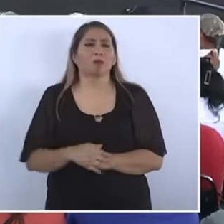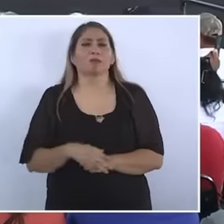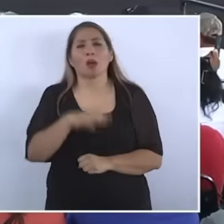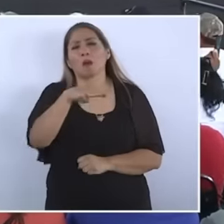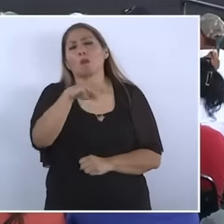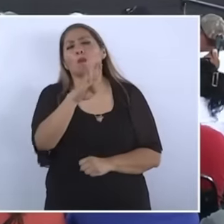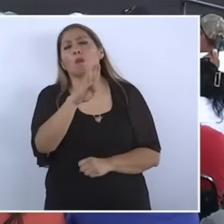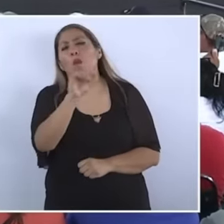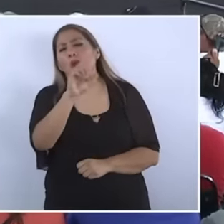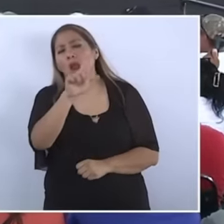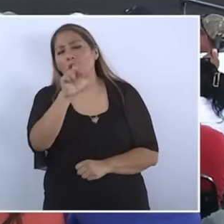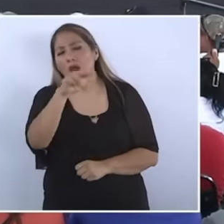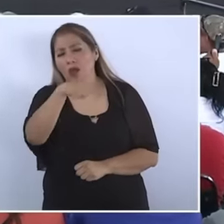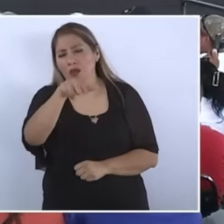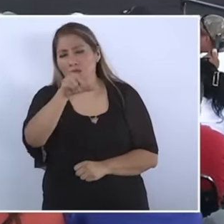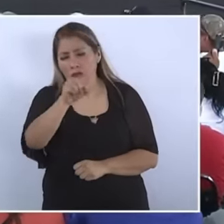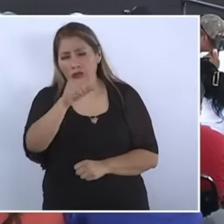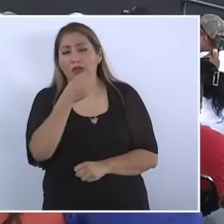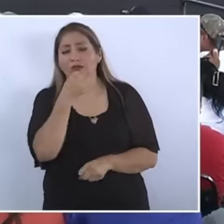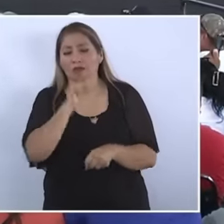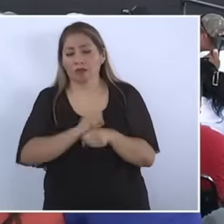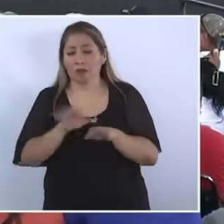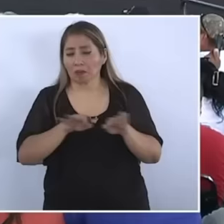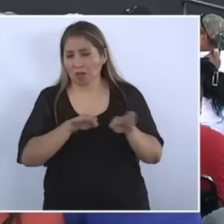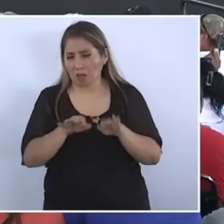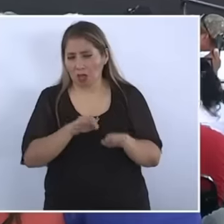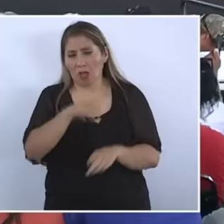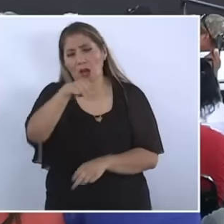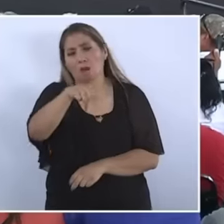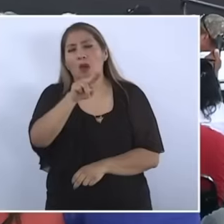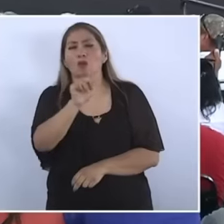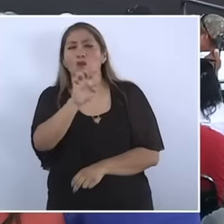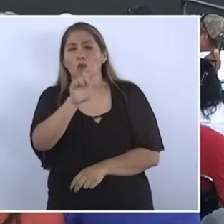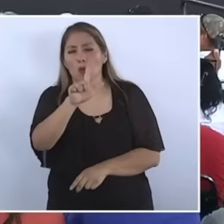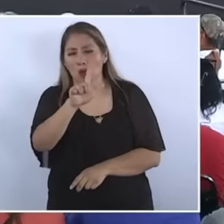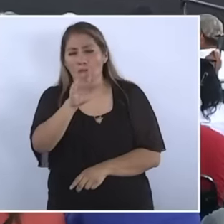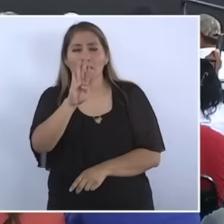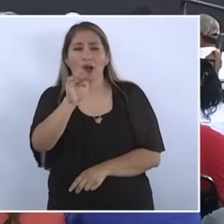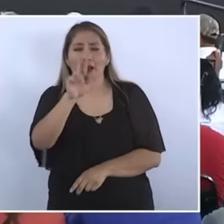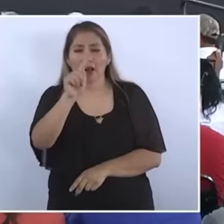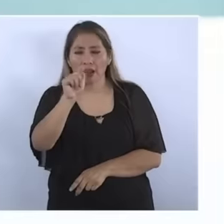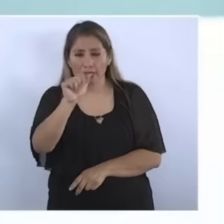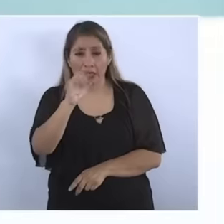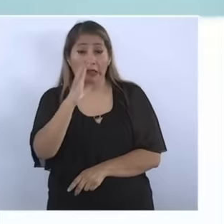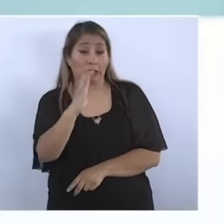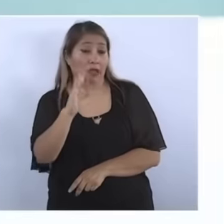I am Secretary of labor to Manuel who has led these works through of the